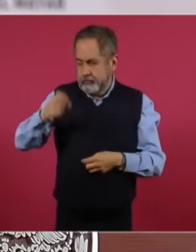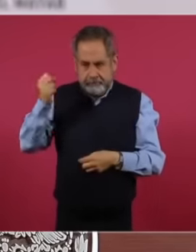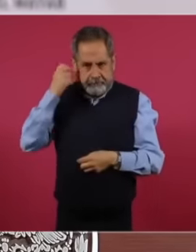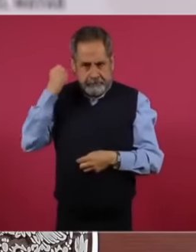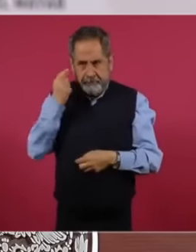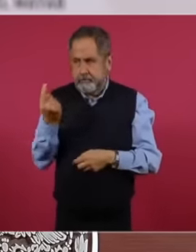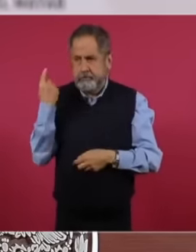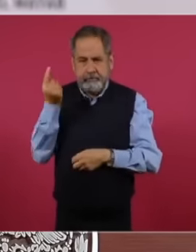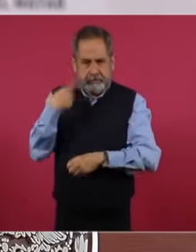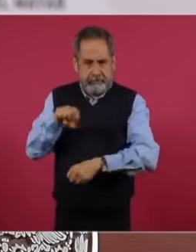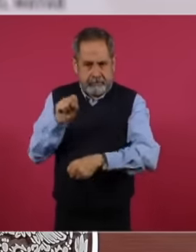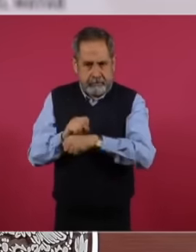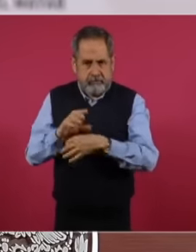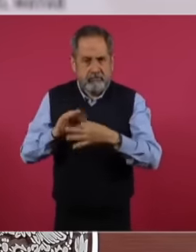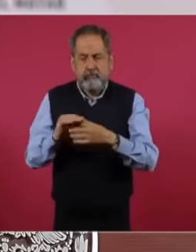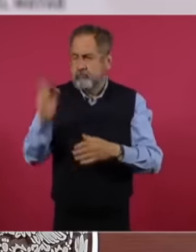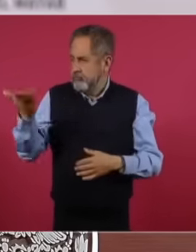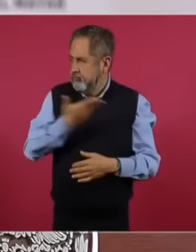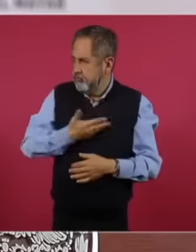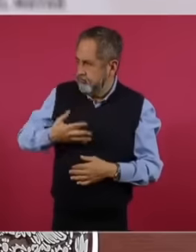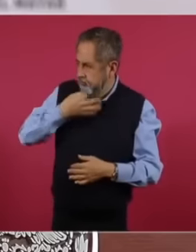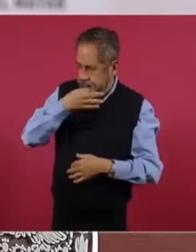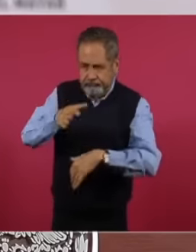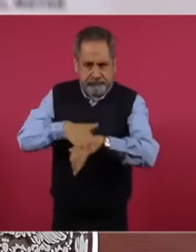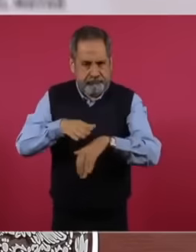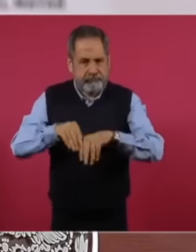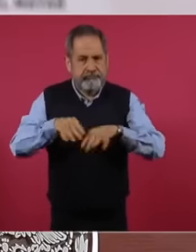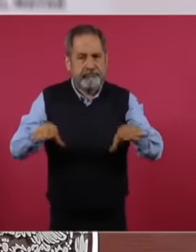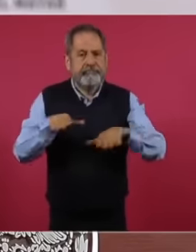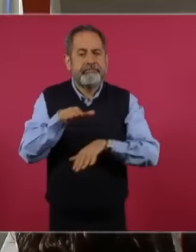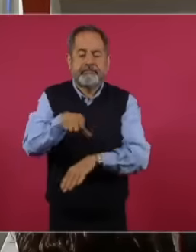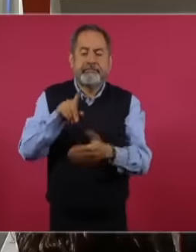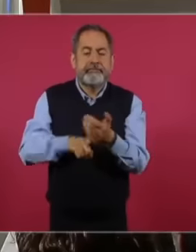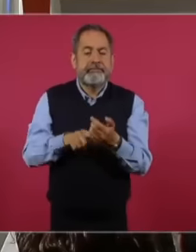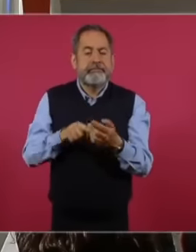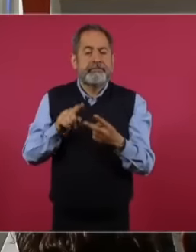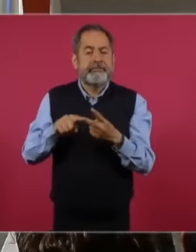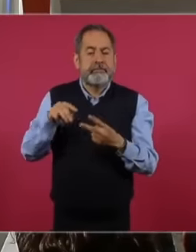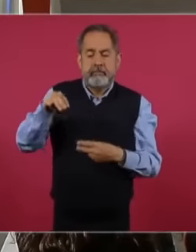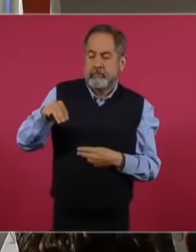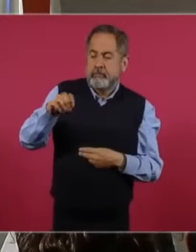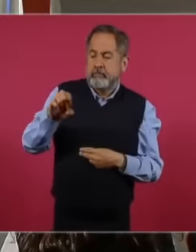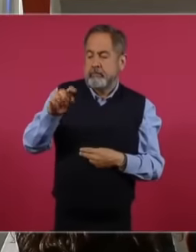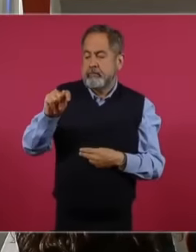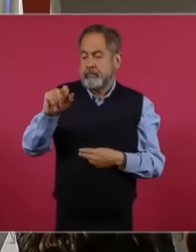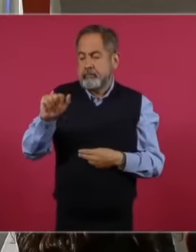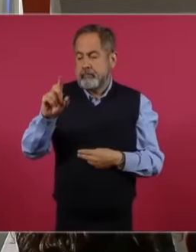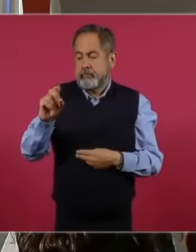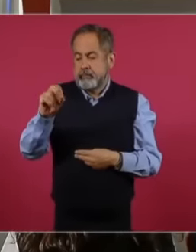Mr. President, I allow myself inform about methadone, remember that